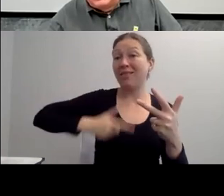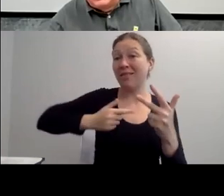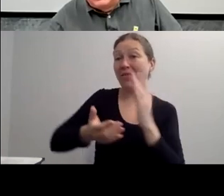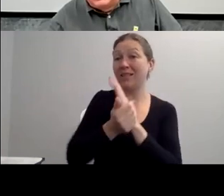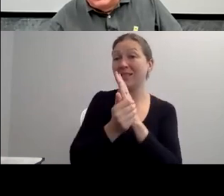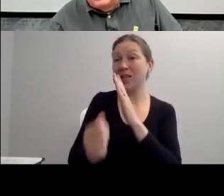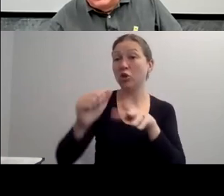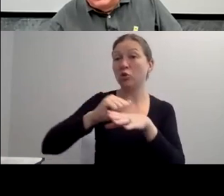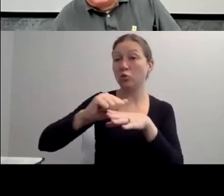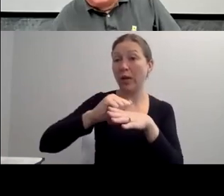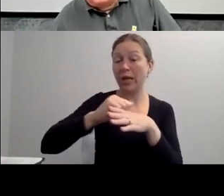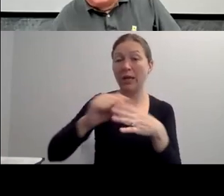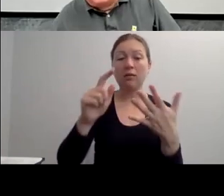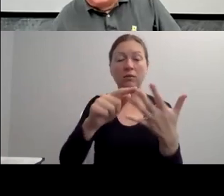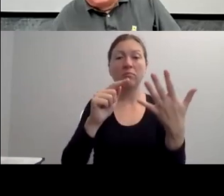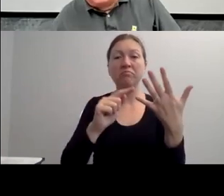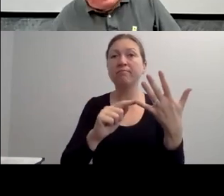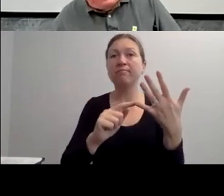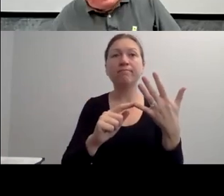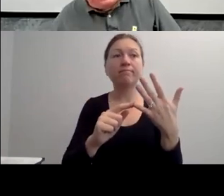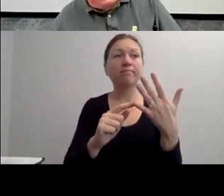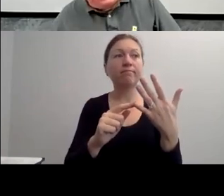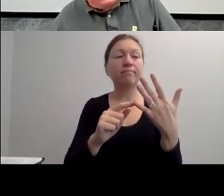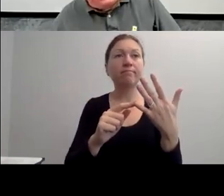I'M IN CHARGE OF TRAINING PEOPLE. I'M IN CHARGE OF SCHEDULING."